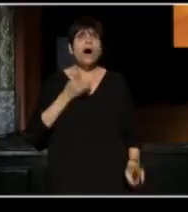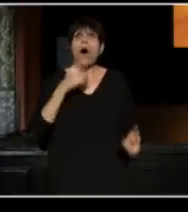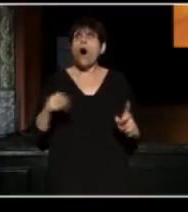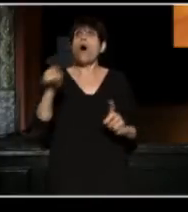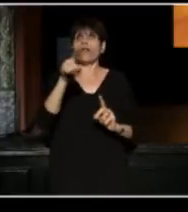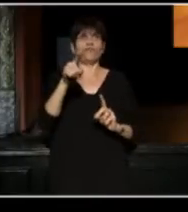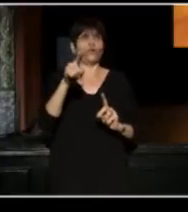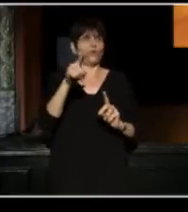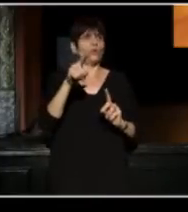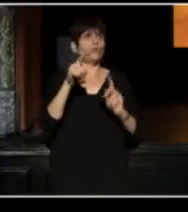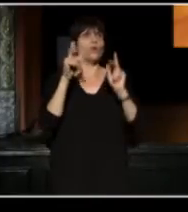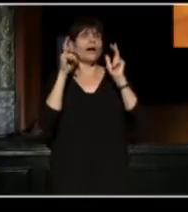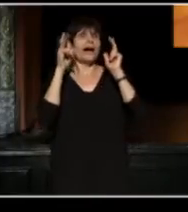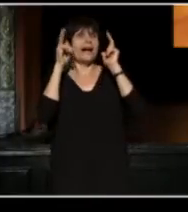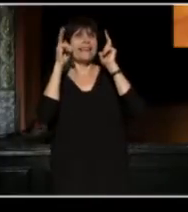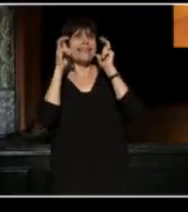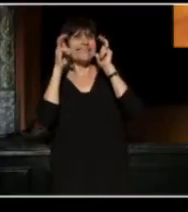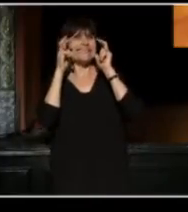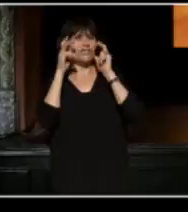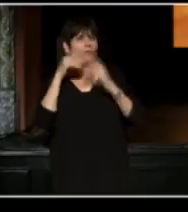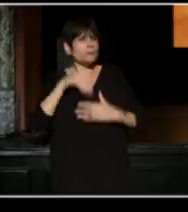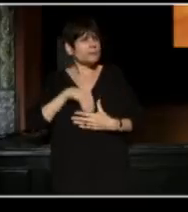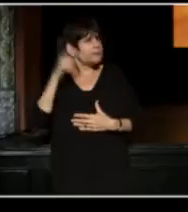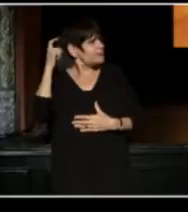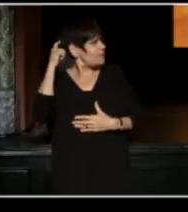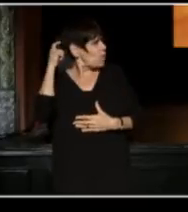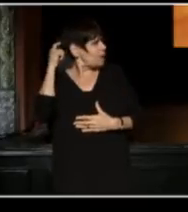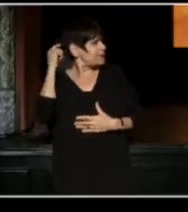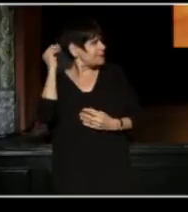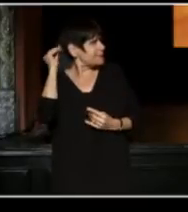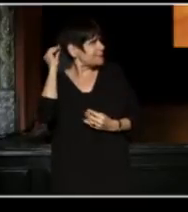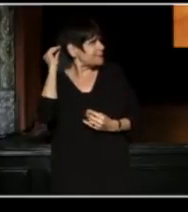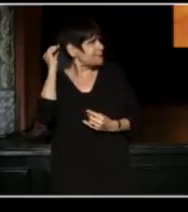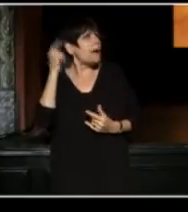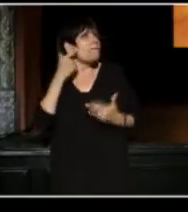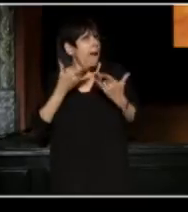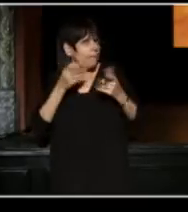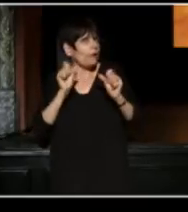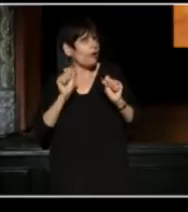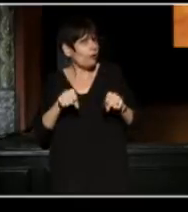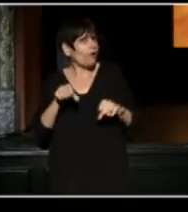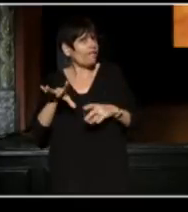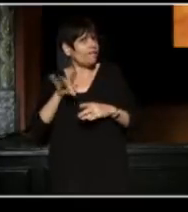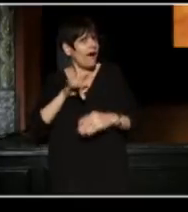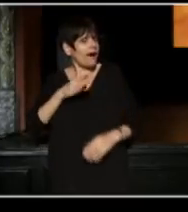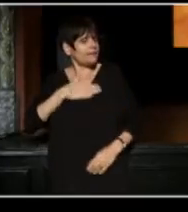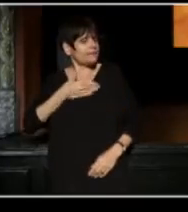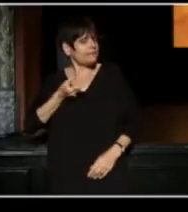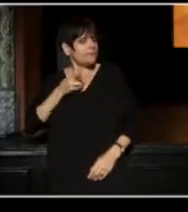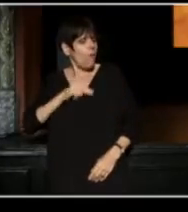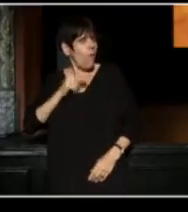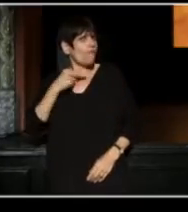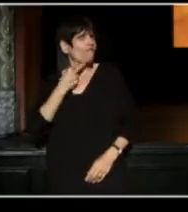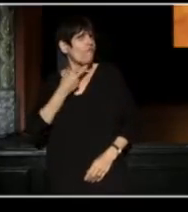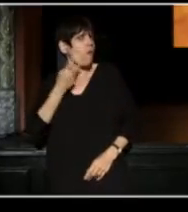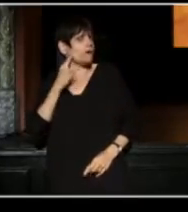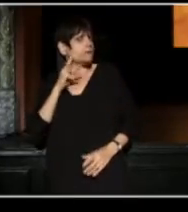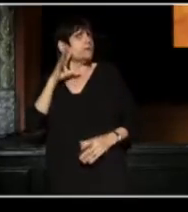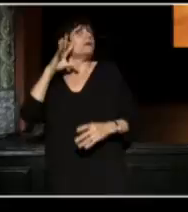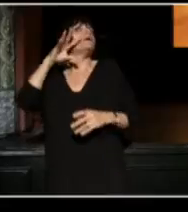to listen to the tiny, tiny voice in his head that just maybe he could find his voice, and just maybe be part of your community.